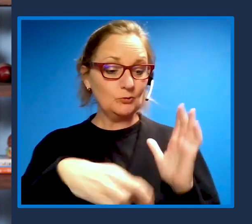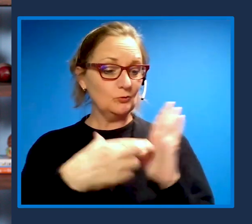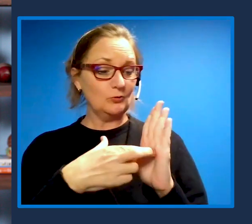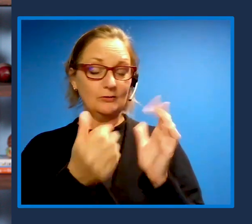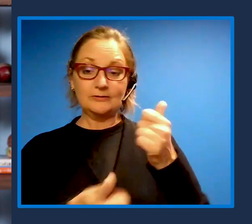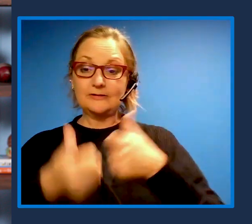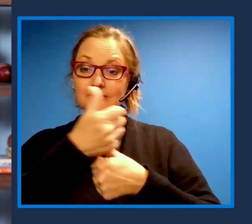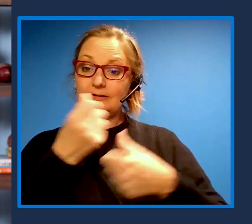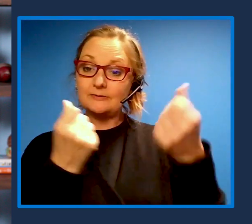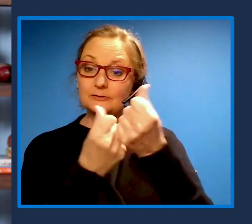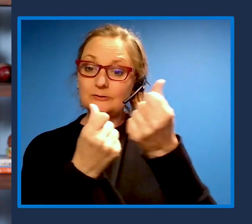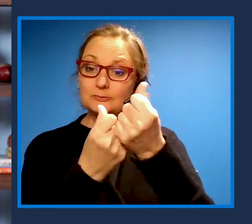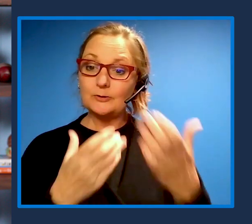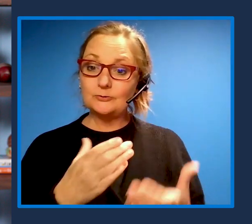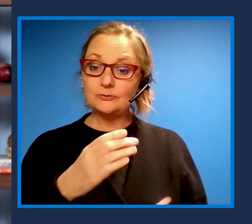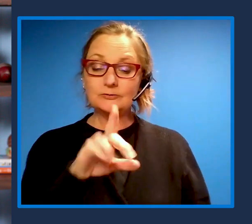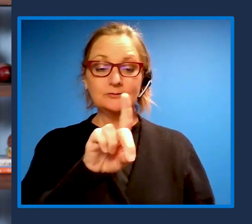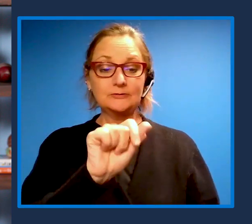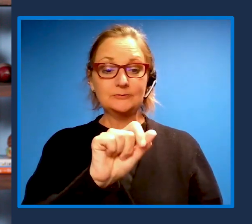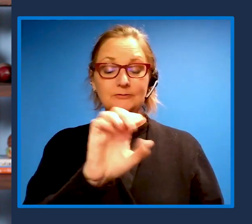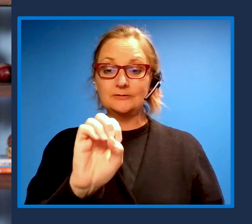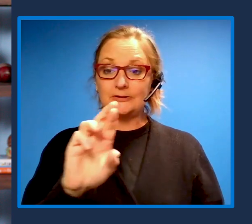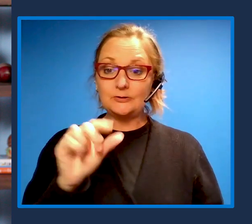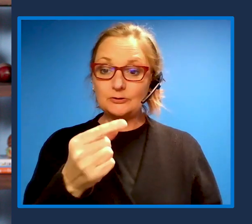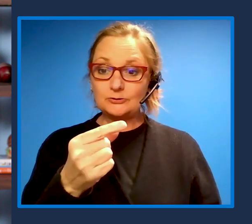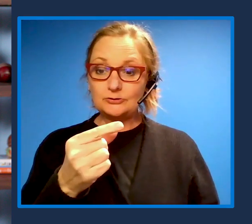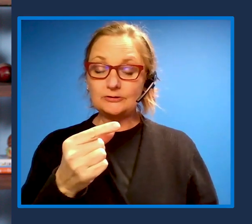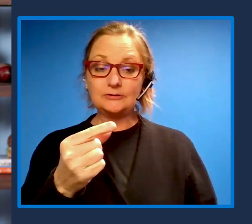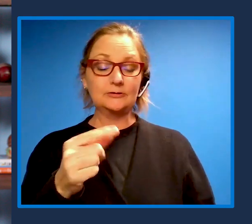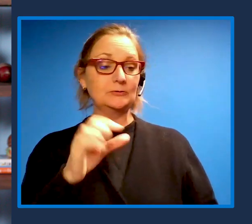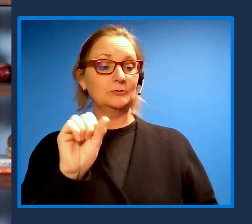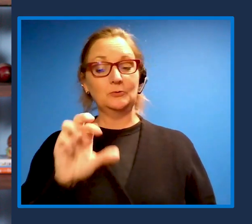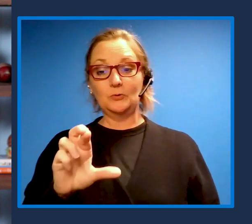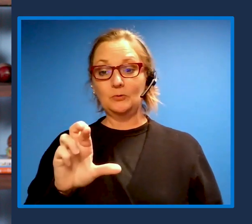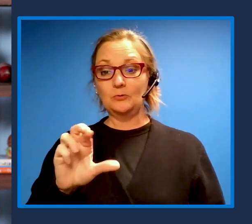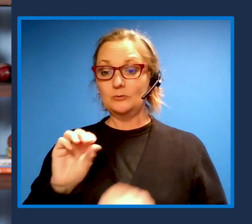the disability employee results group, or clearly as CEO.